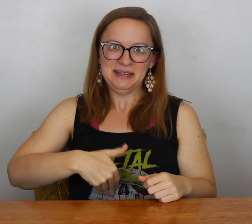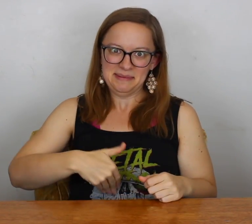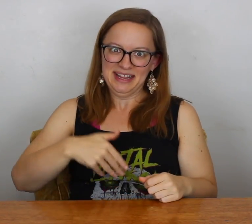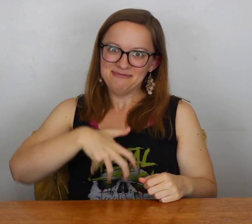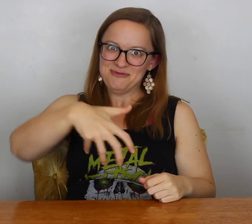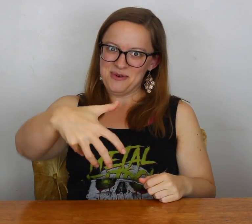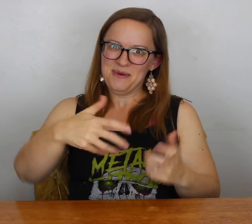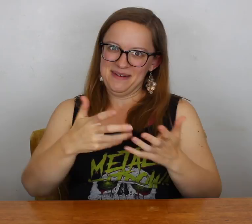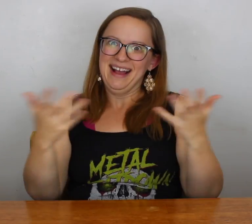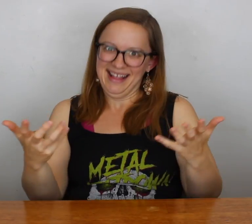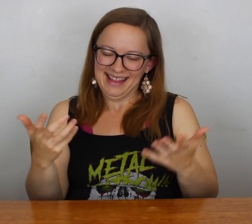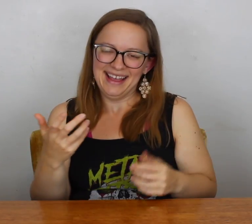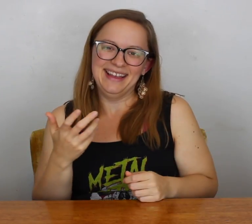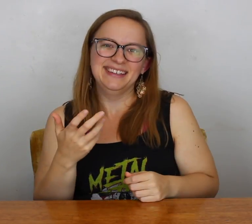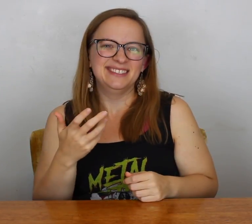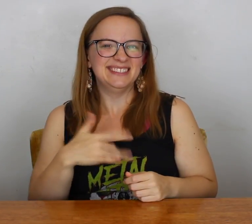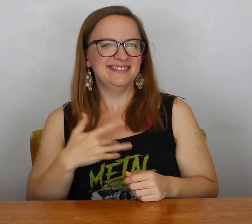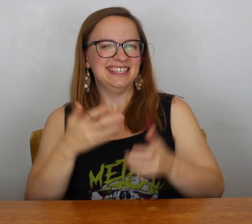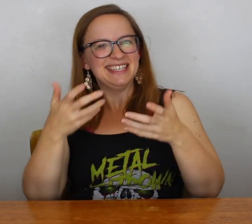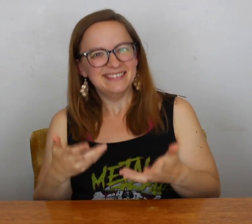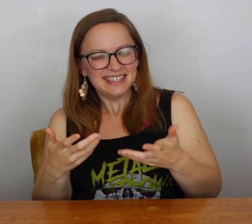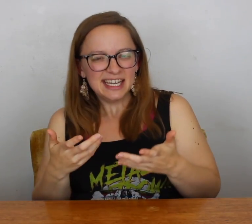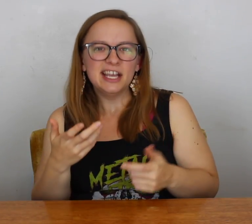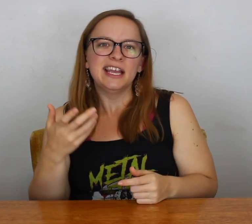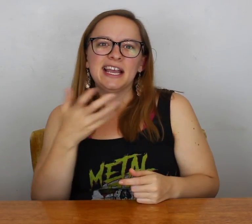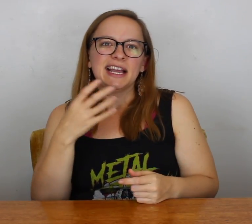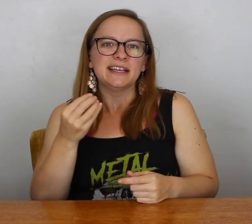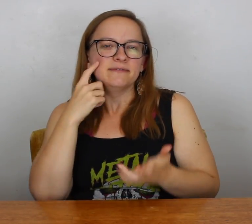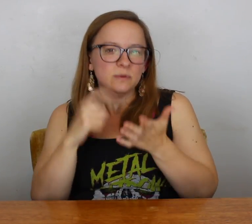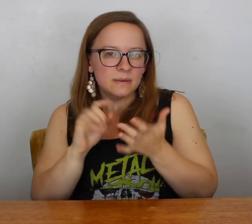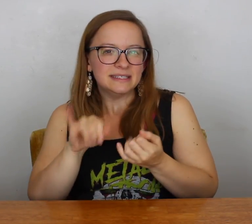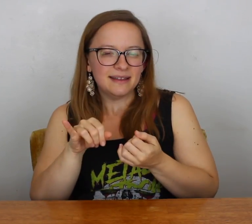So my belly grows quite a bit. I just feel heavy and